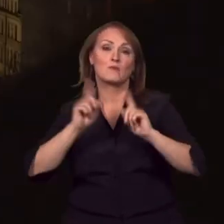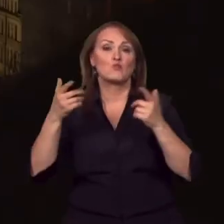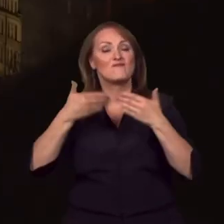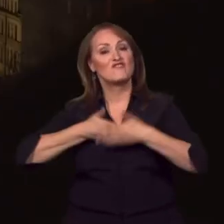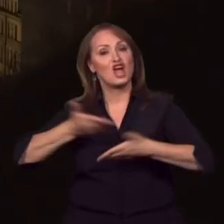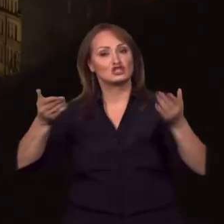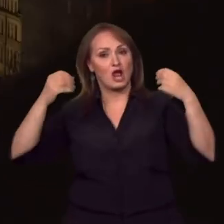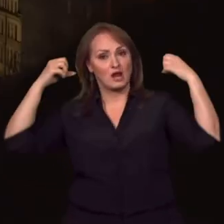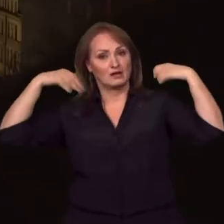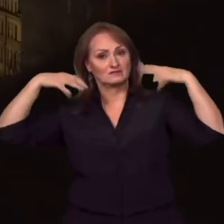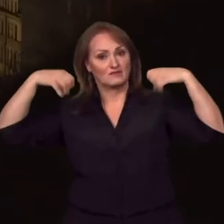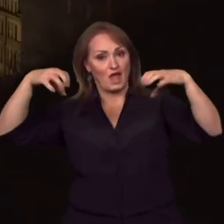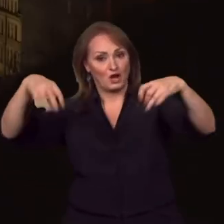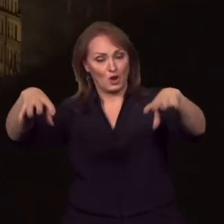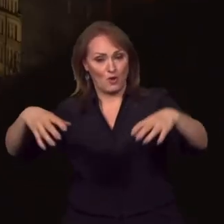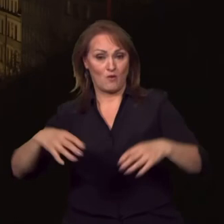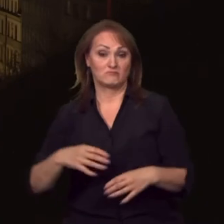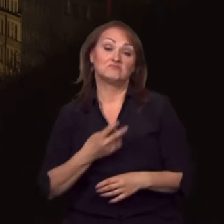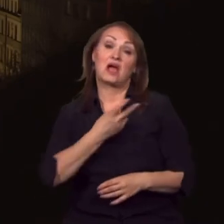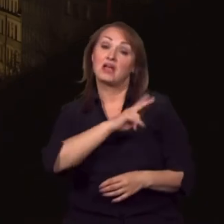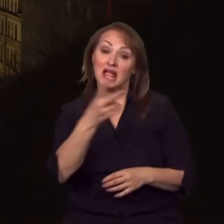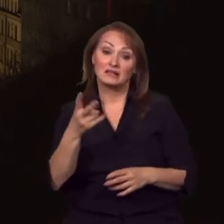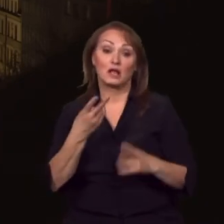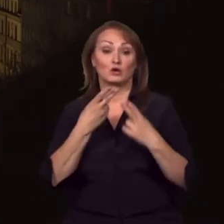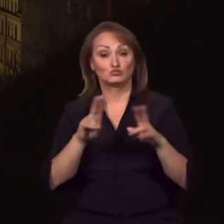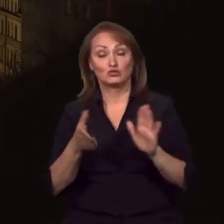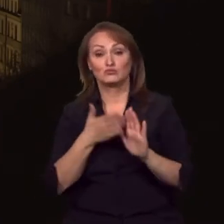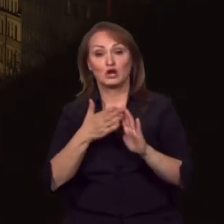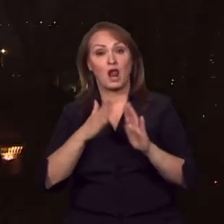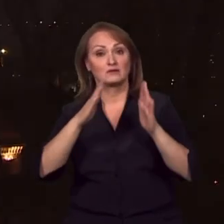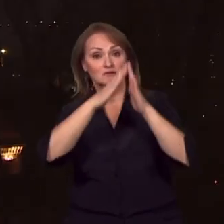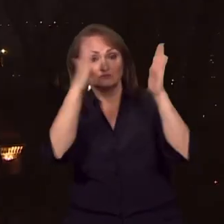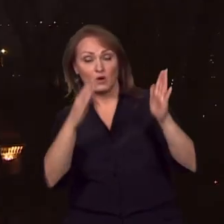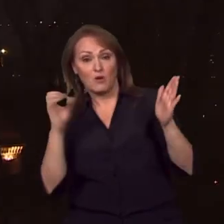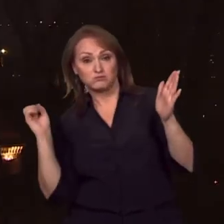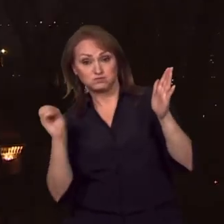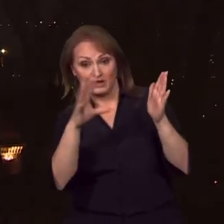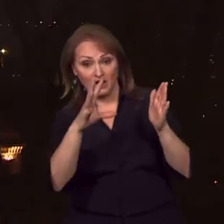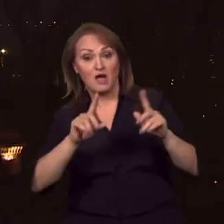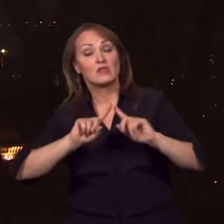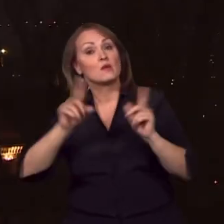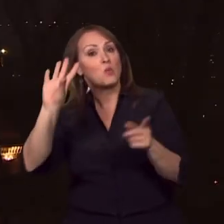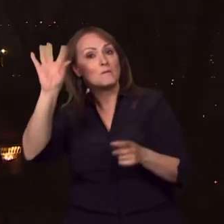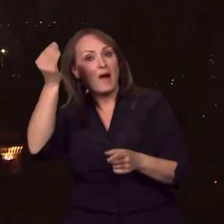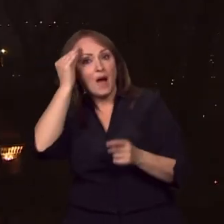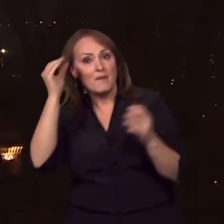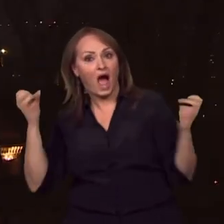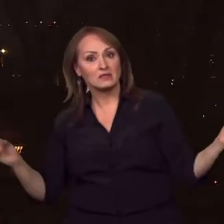According to the researchers, sometimes illuminated commercial spaces or even monuments can be the biggest problem.